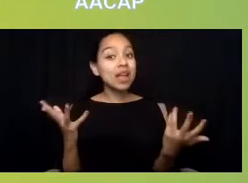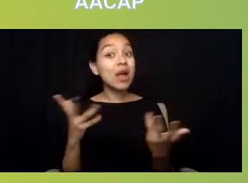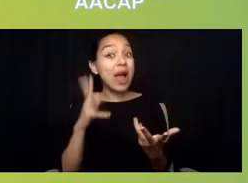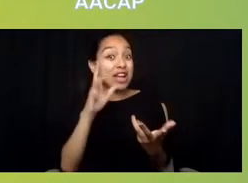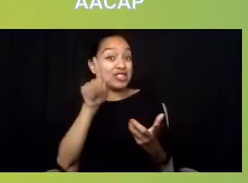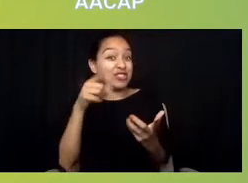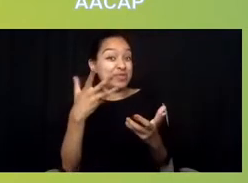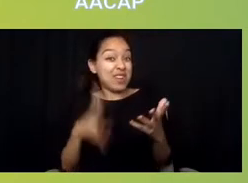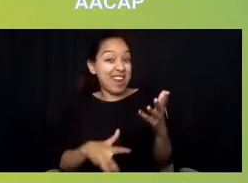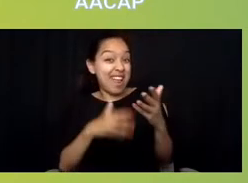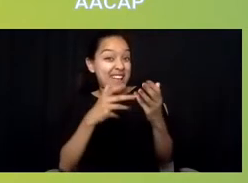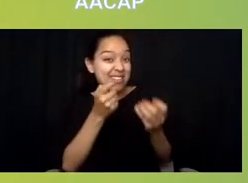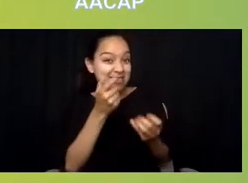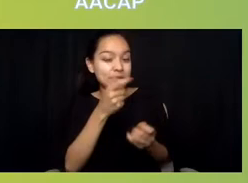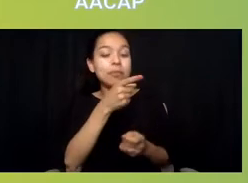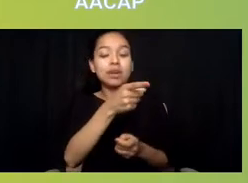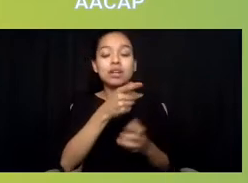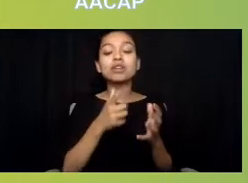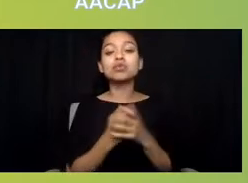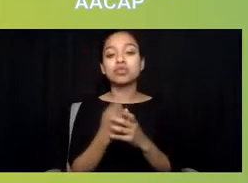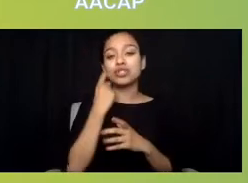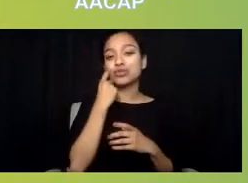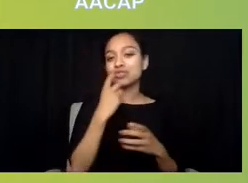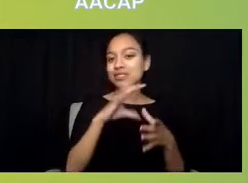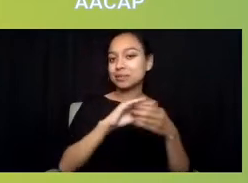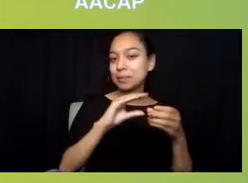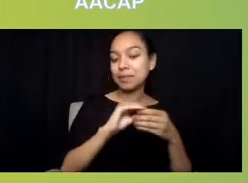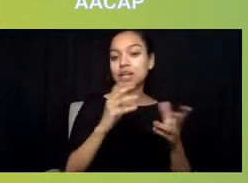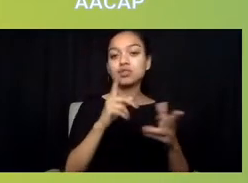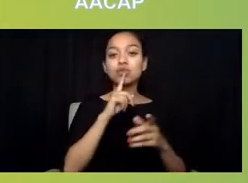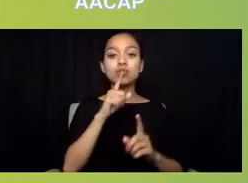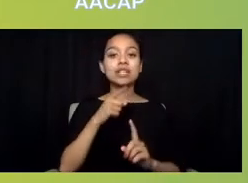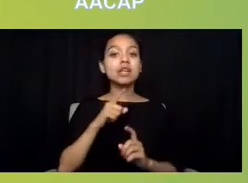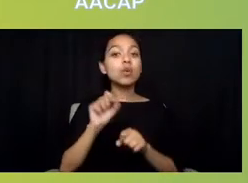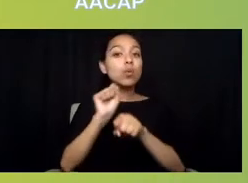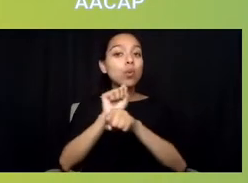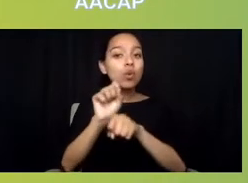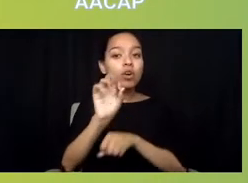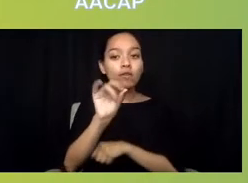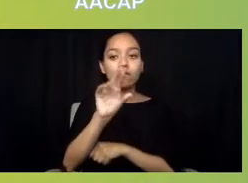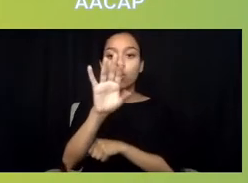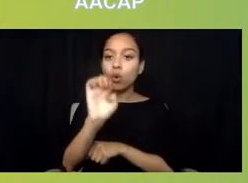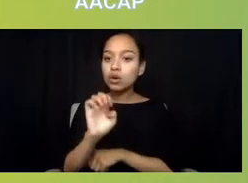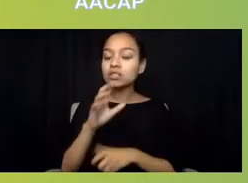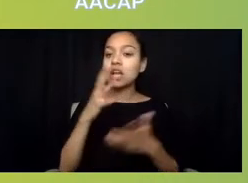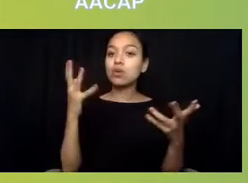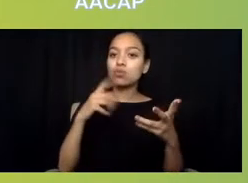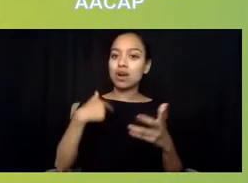and just to the point about workforce and then particularly what we're trying to learn and listen,